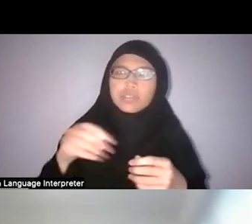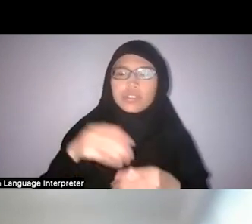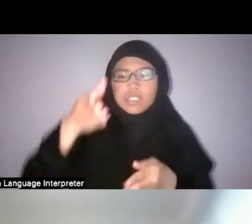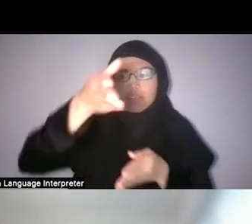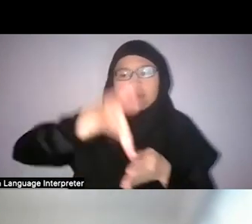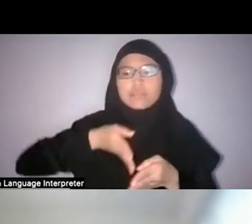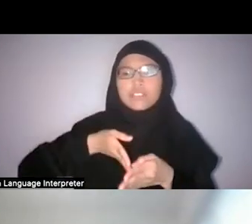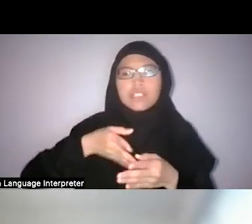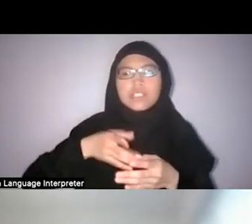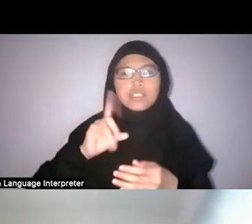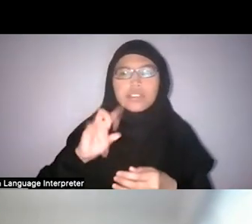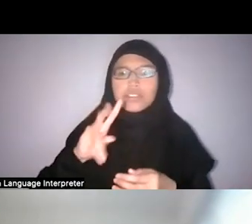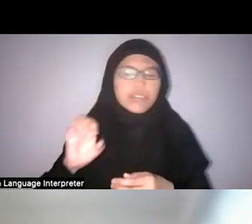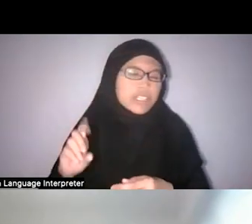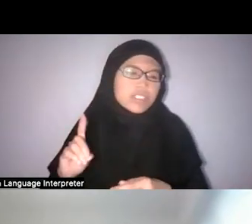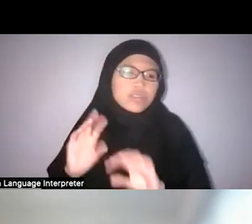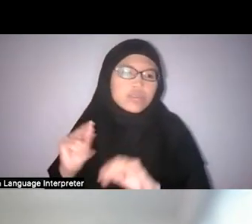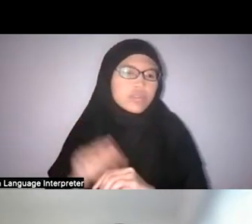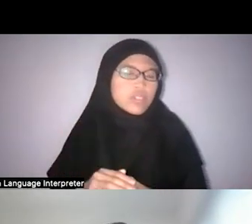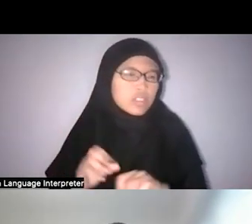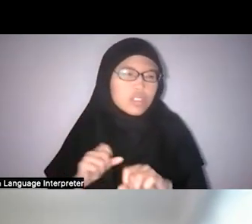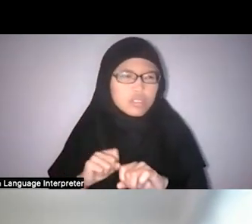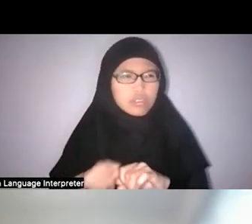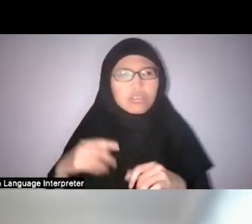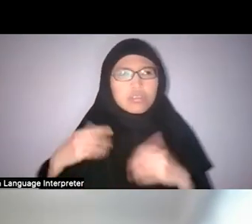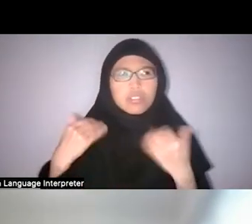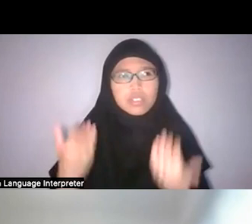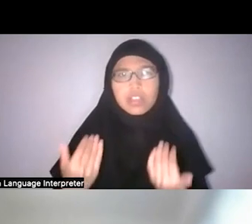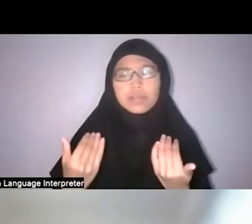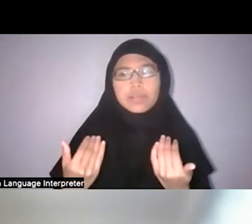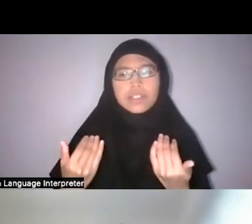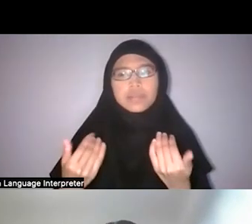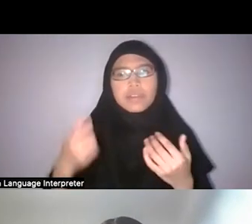And so in the present, surely, it’s about really recognising that